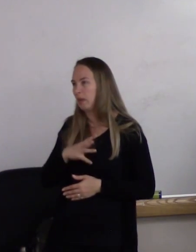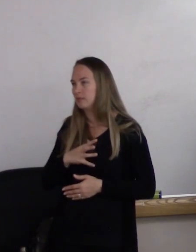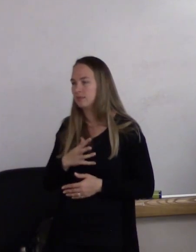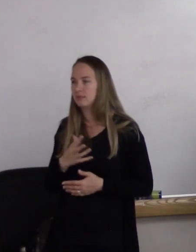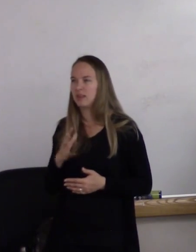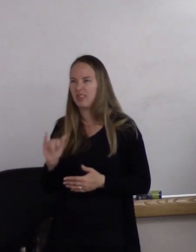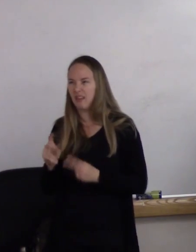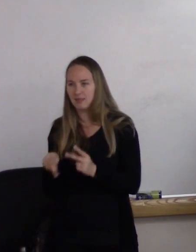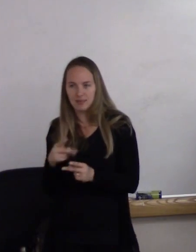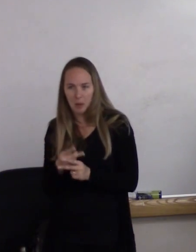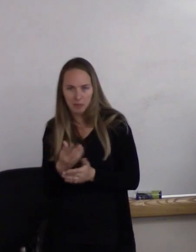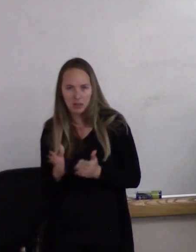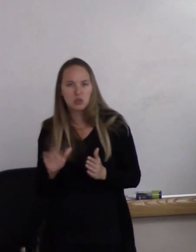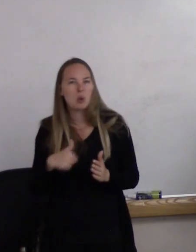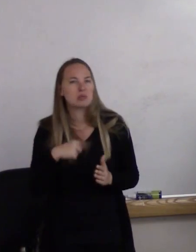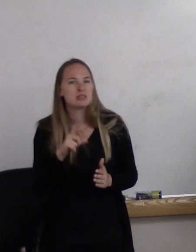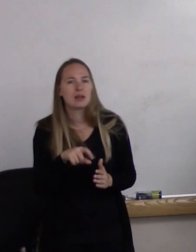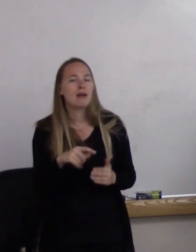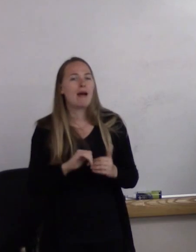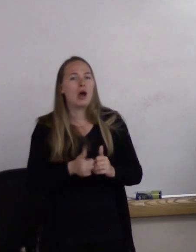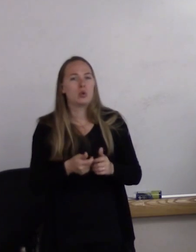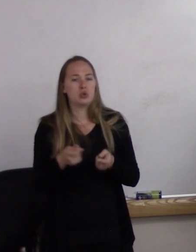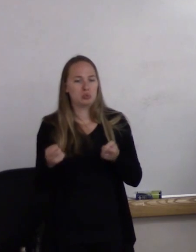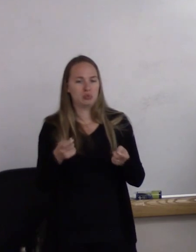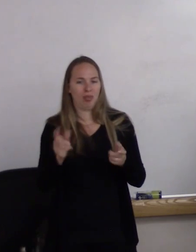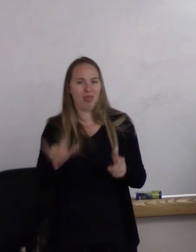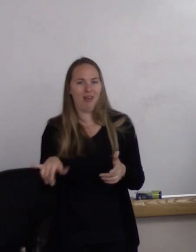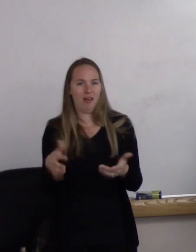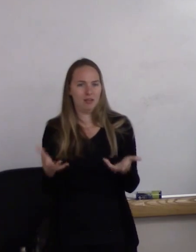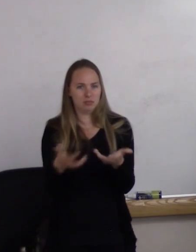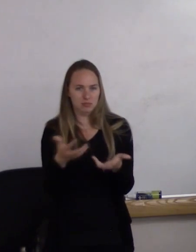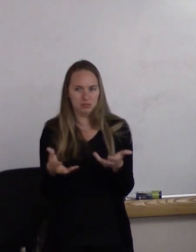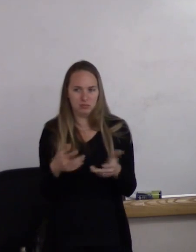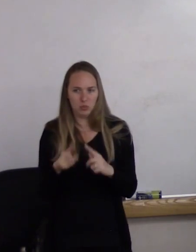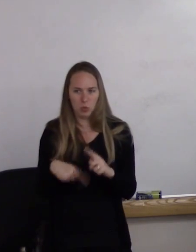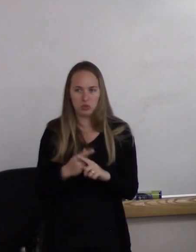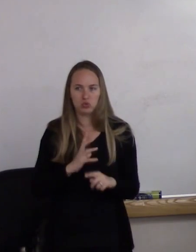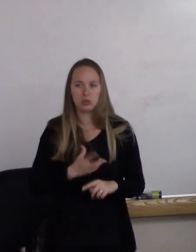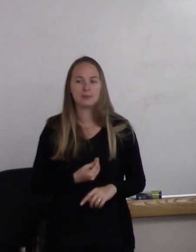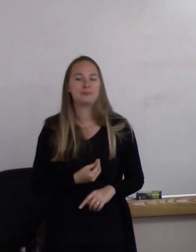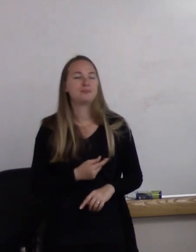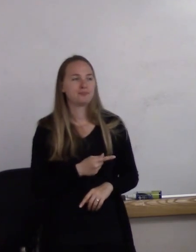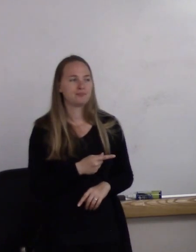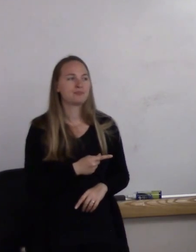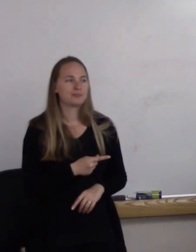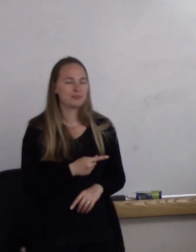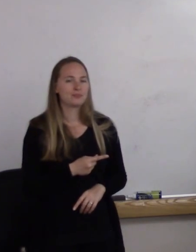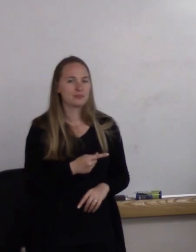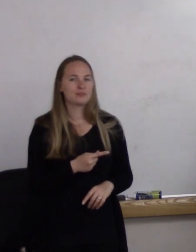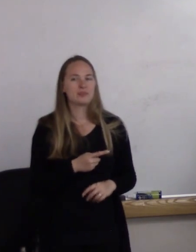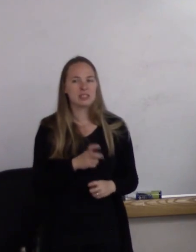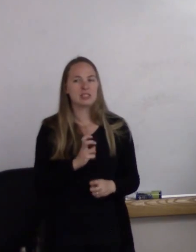So how does this person navigate that? Mm-hmm. So it's a difficult question,